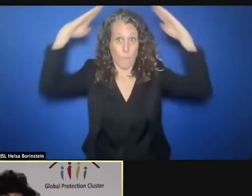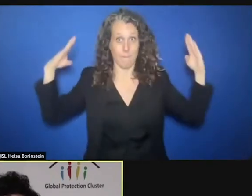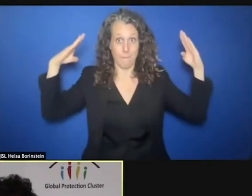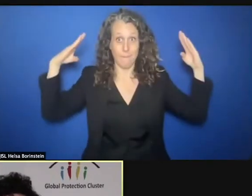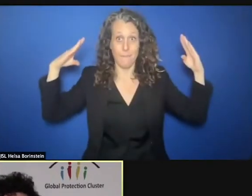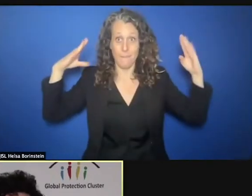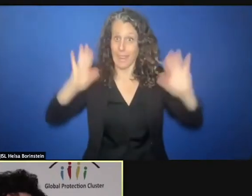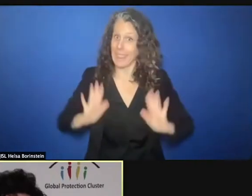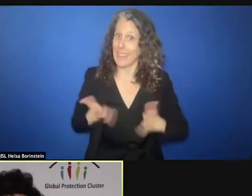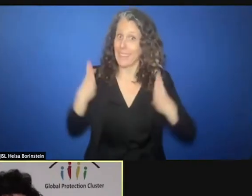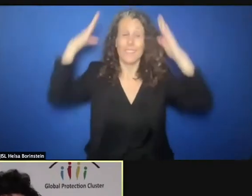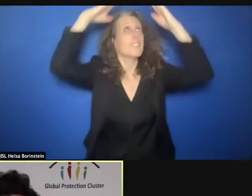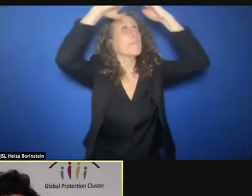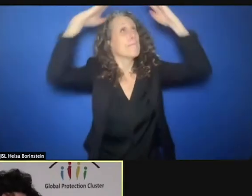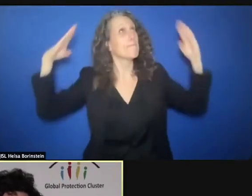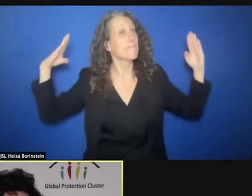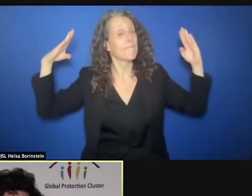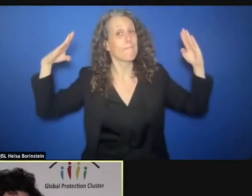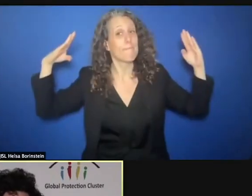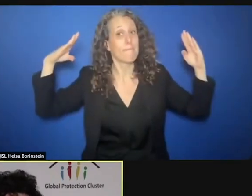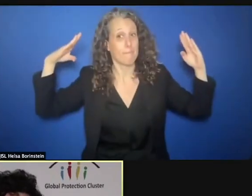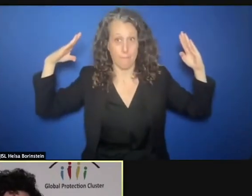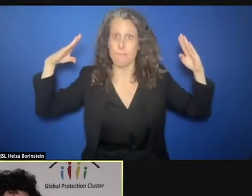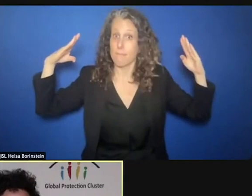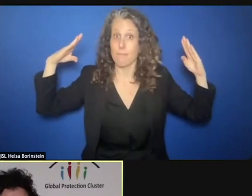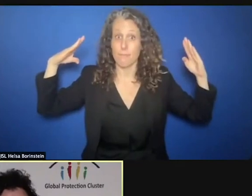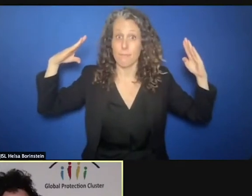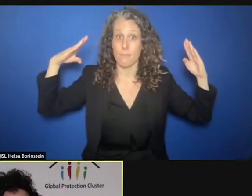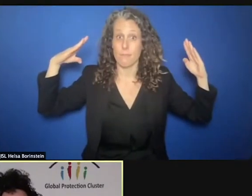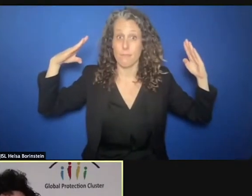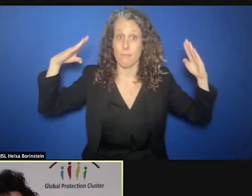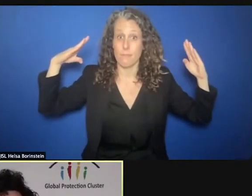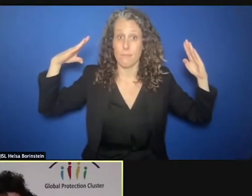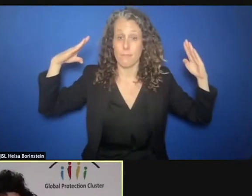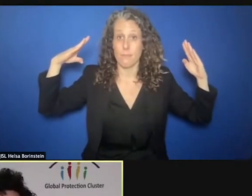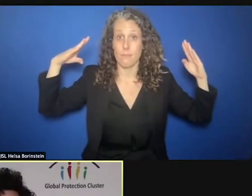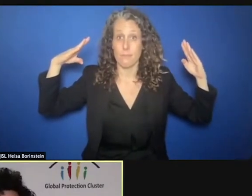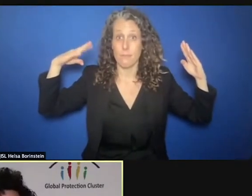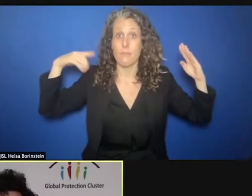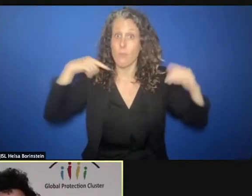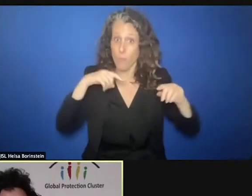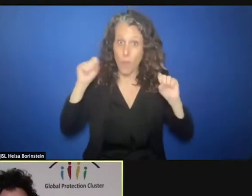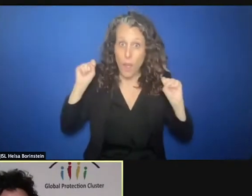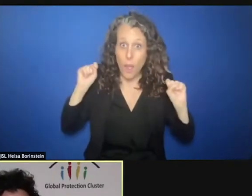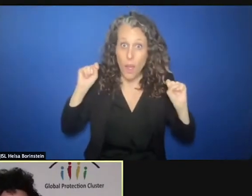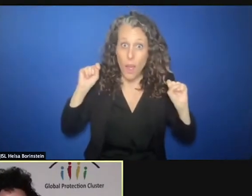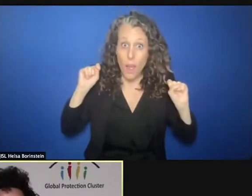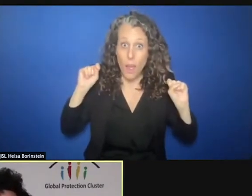when they have shelter, they are less likely or they have a better chance not to marry off their